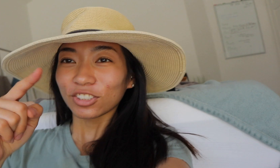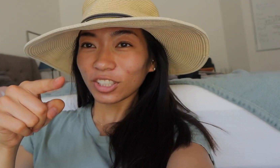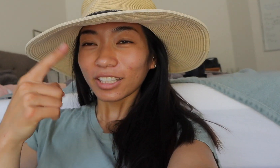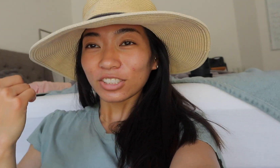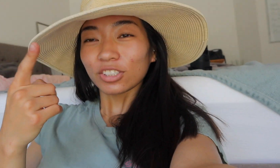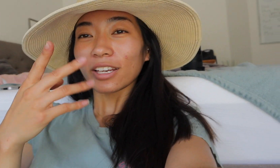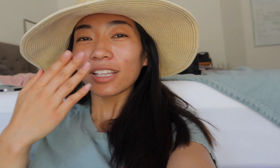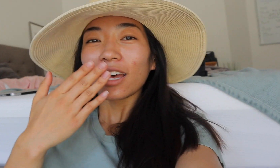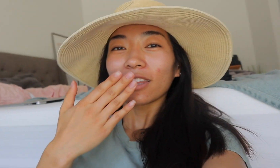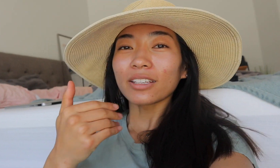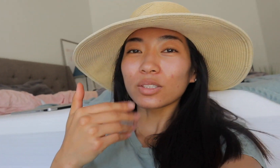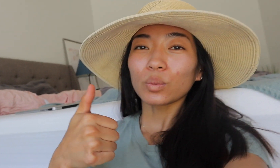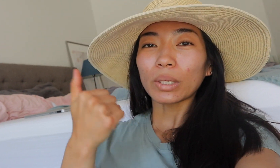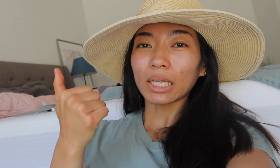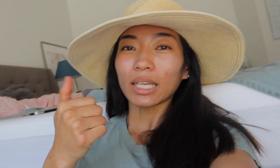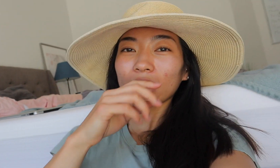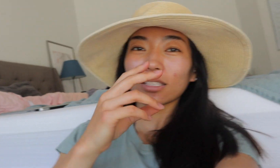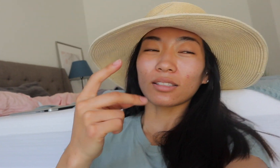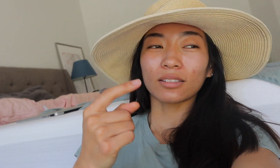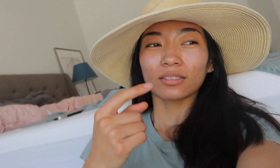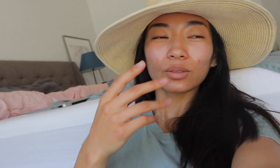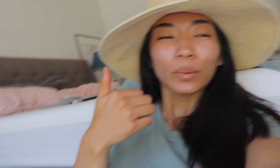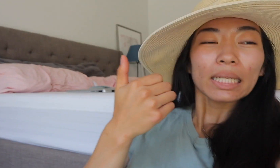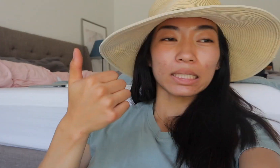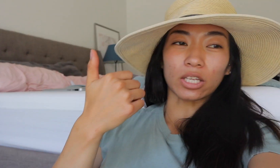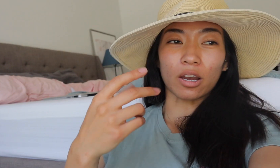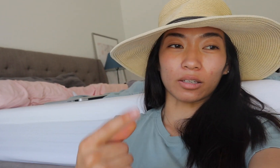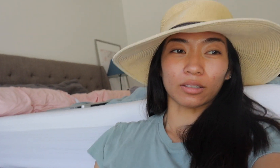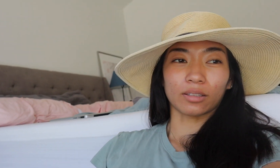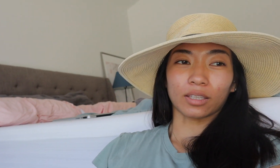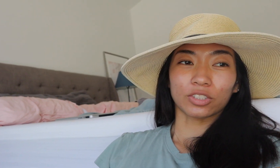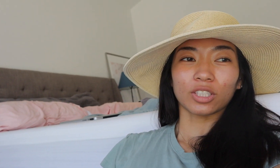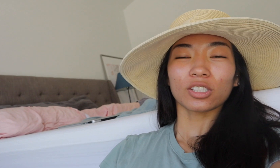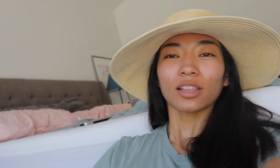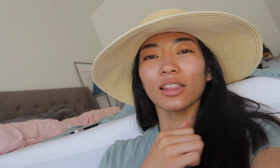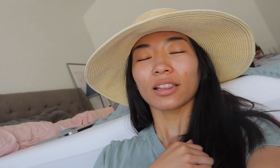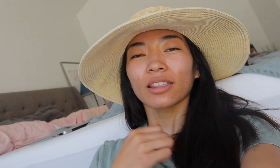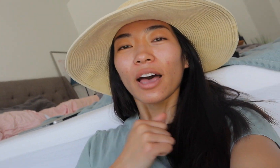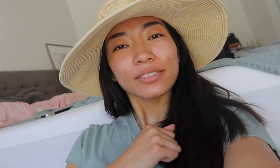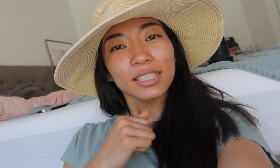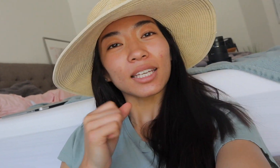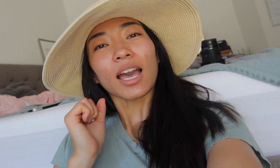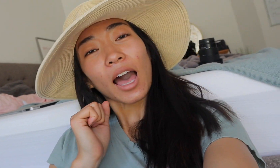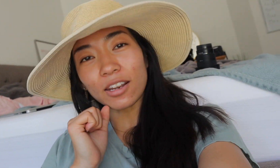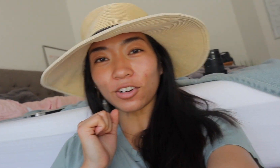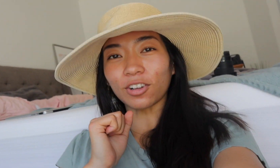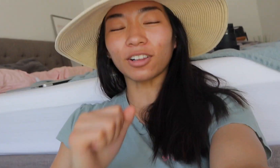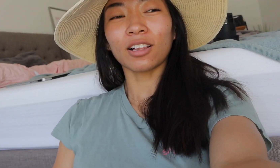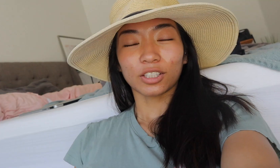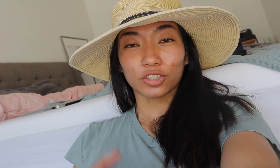she is just the sweetest dog like she just loves to cuddle